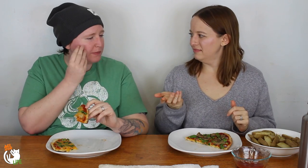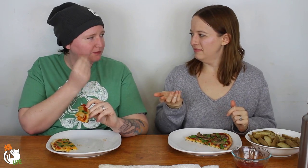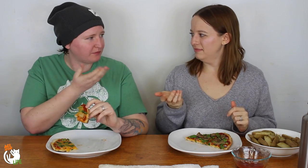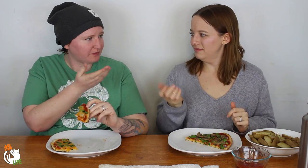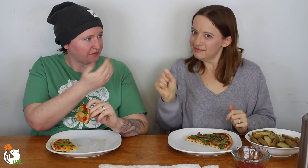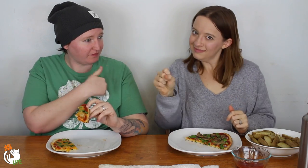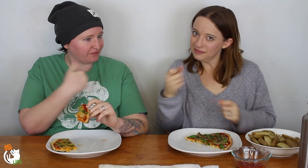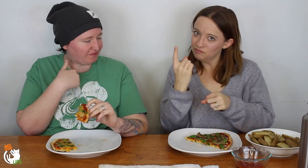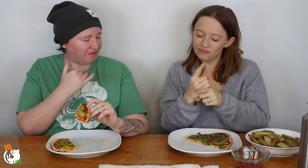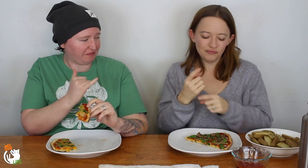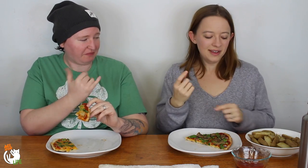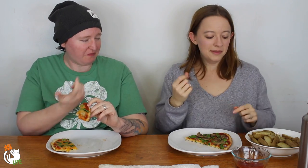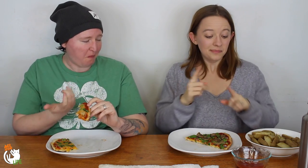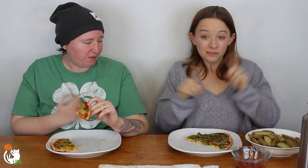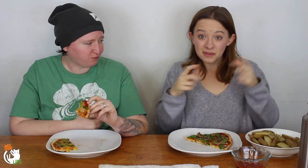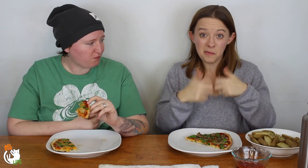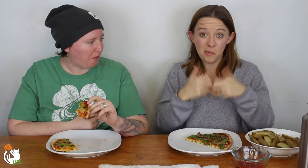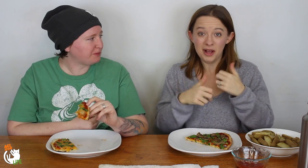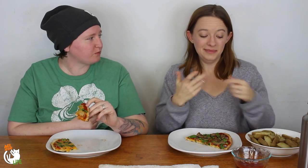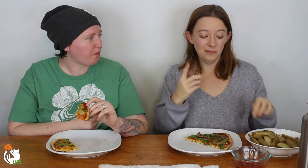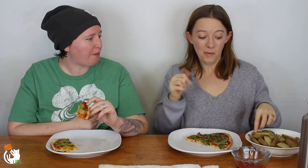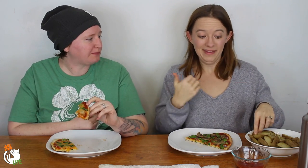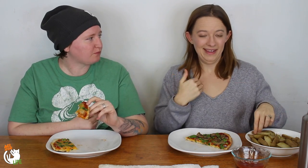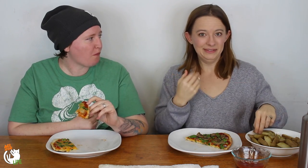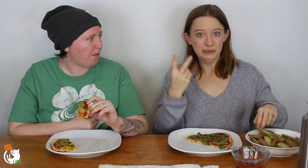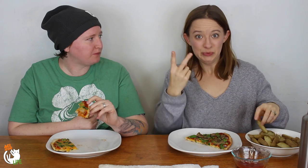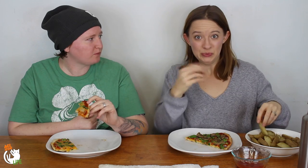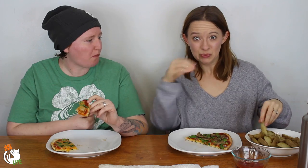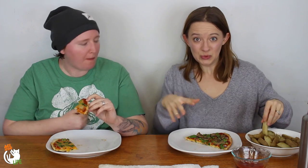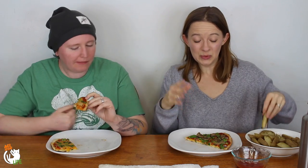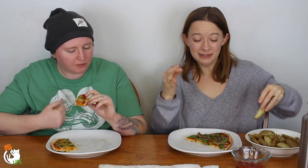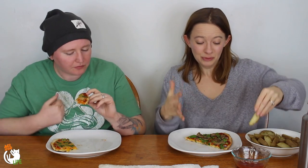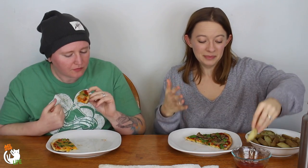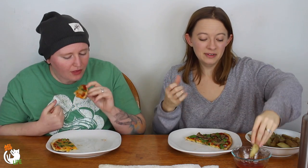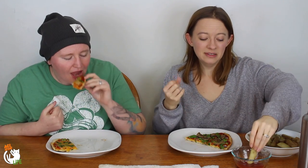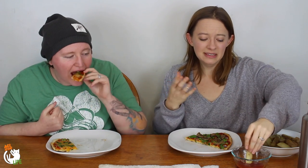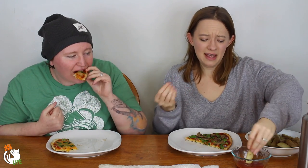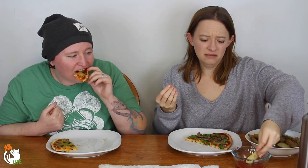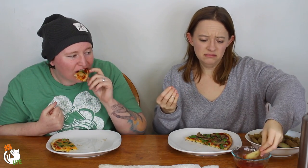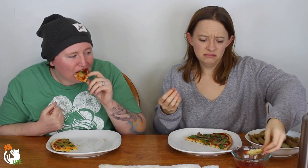Well, we wanted to have the same experience of seeing Toronto. But the problem was, that they only had the 2 student interpreters.